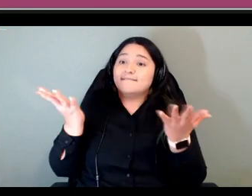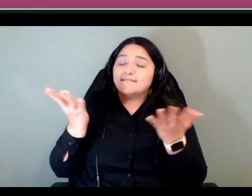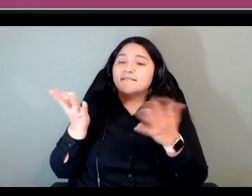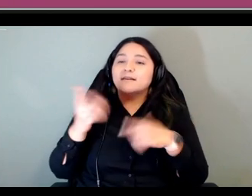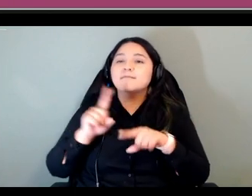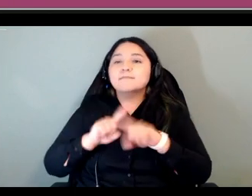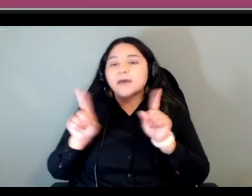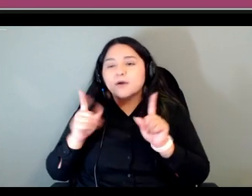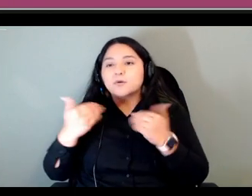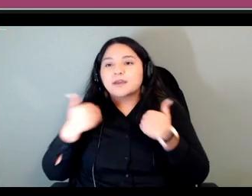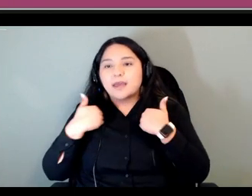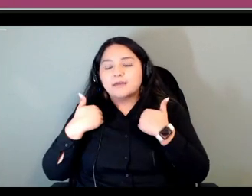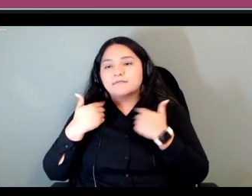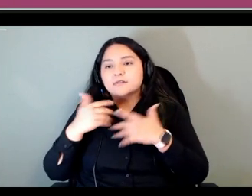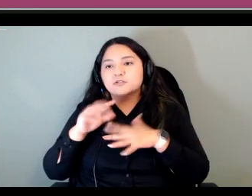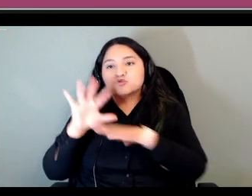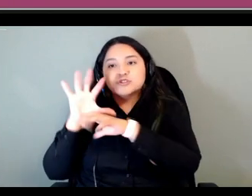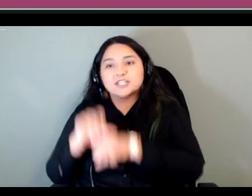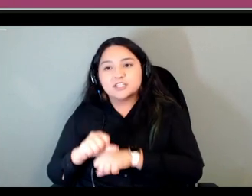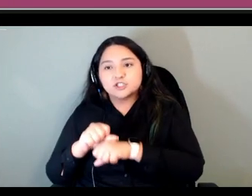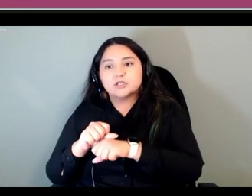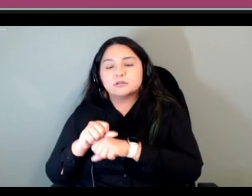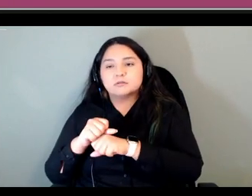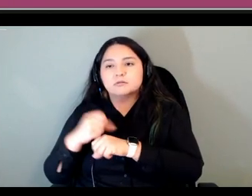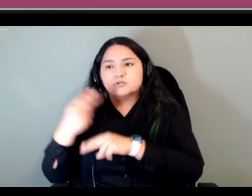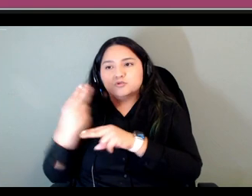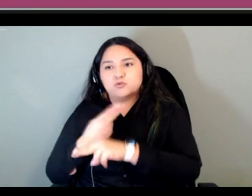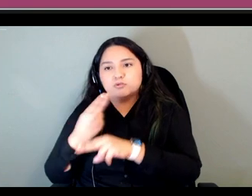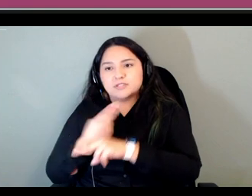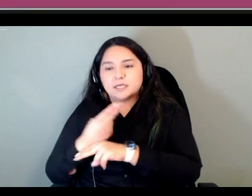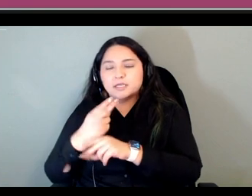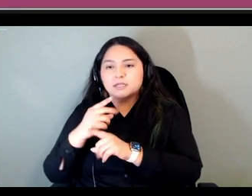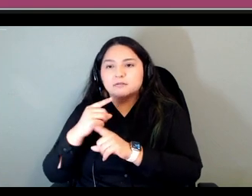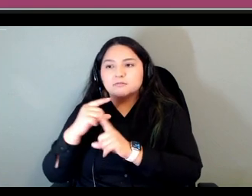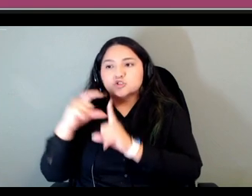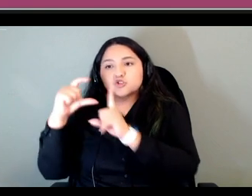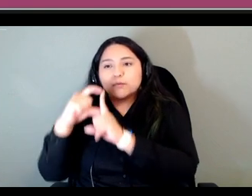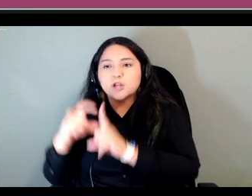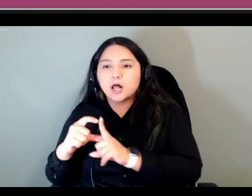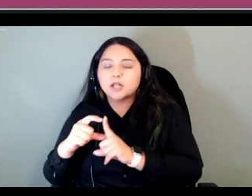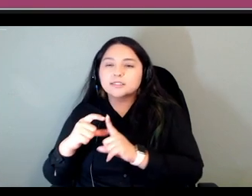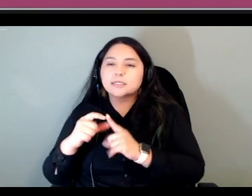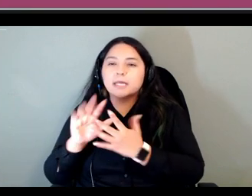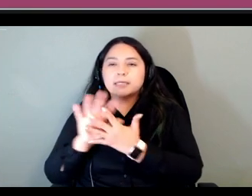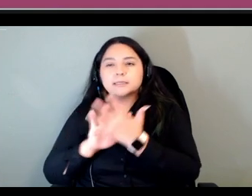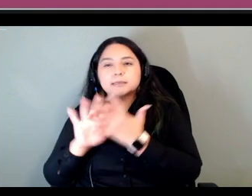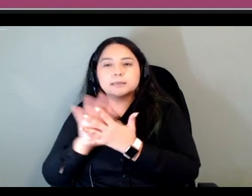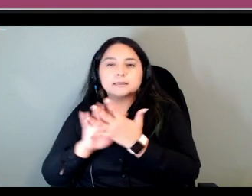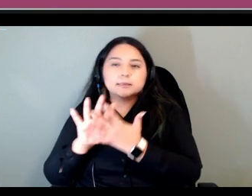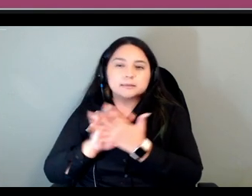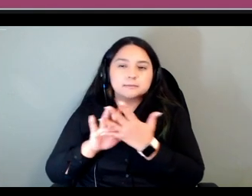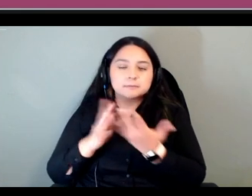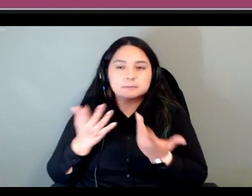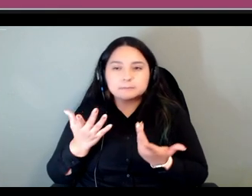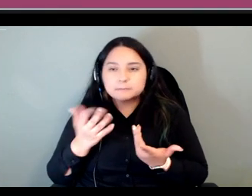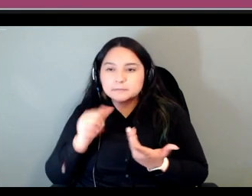of using terminology that is uh less than straightforward we'll say um and so um that